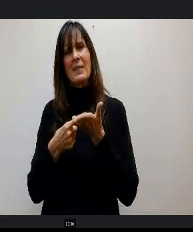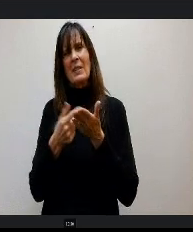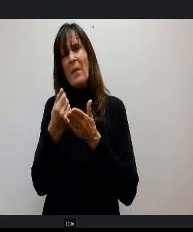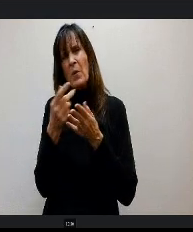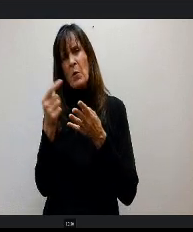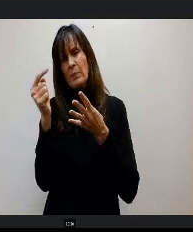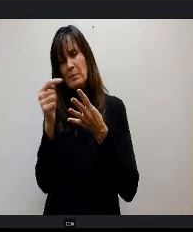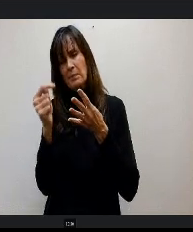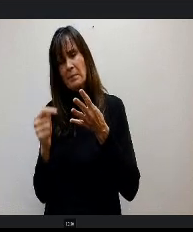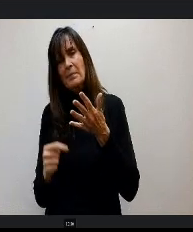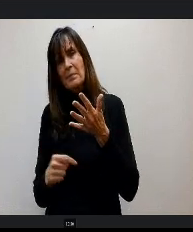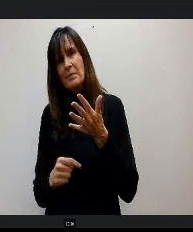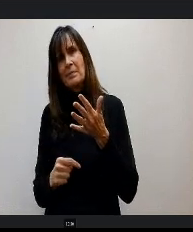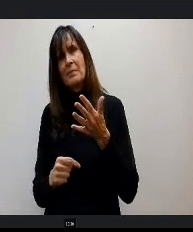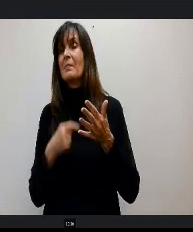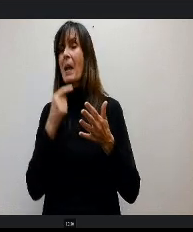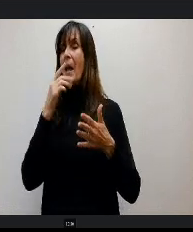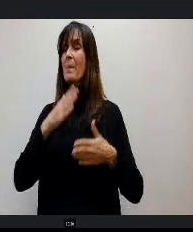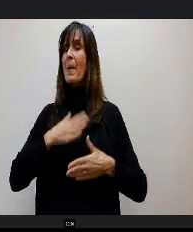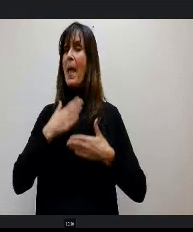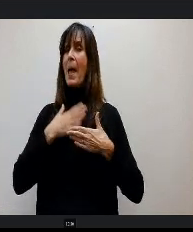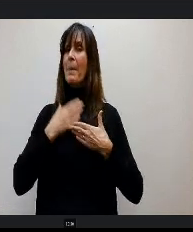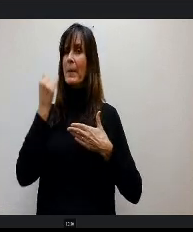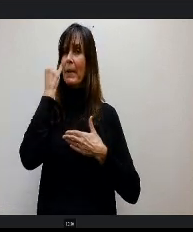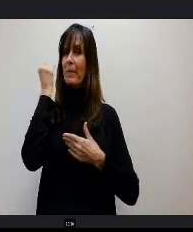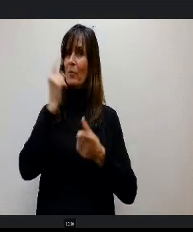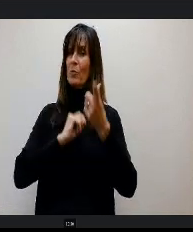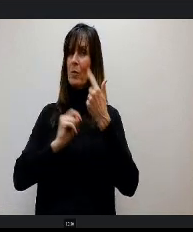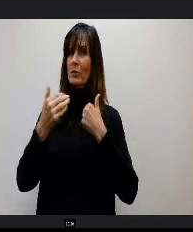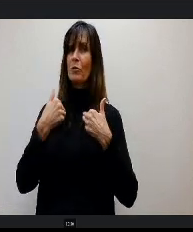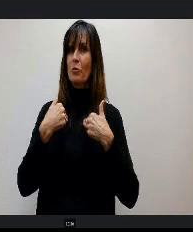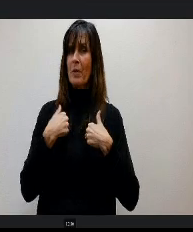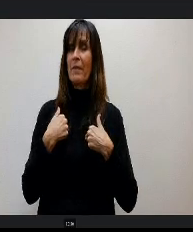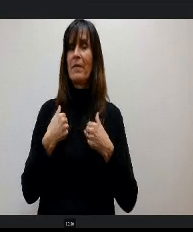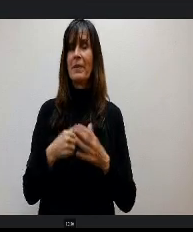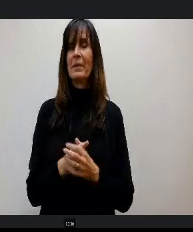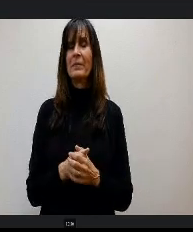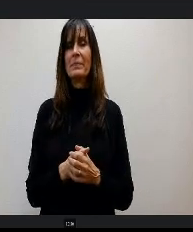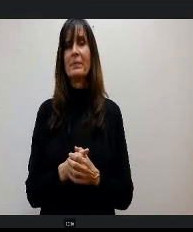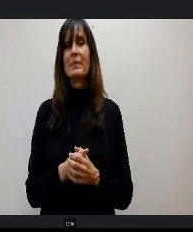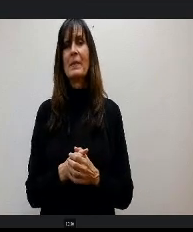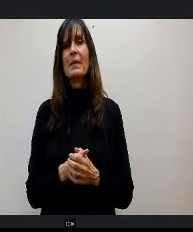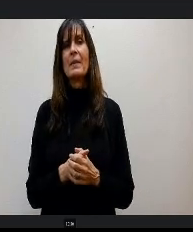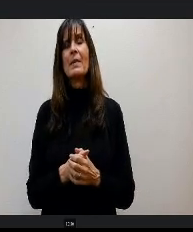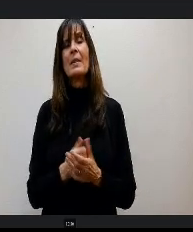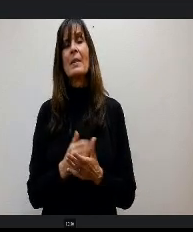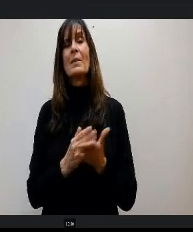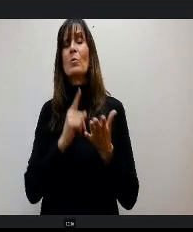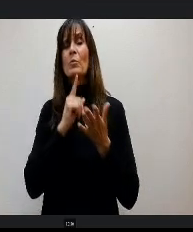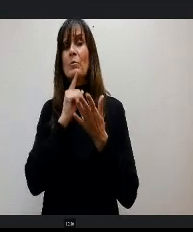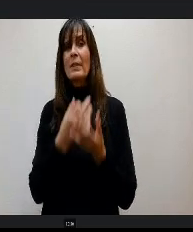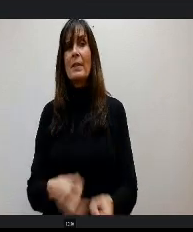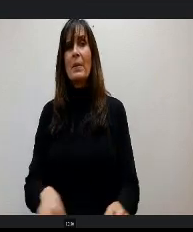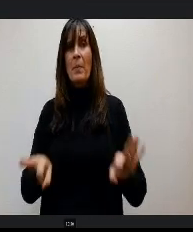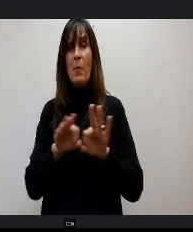certainly happy to take any additional questions that you have. So o some of the most critical items on Page 2IN